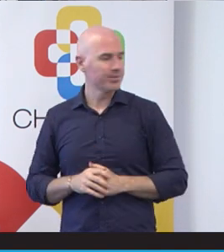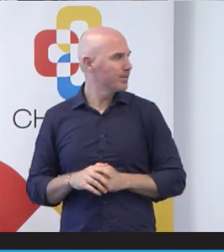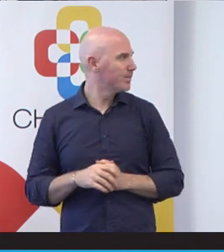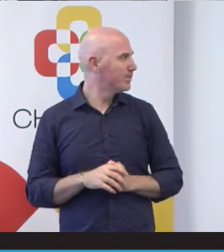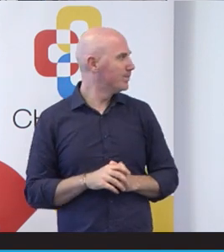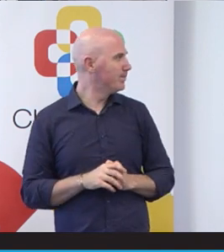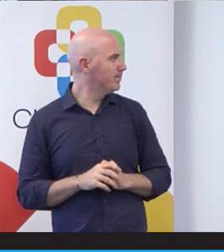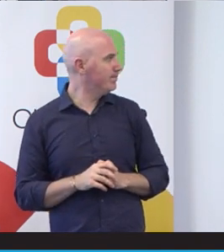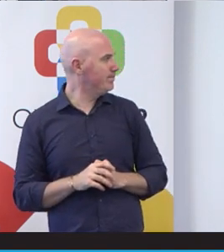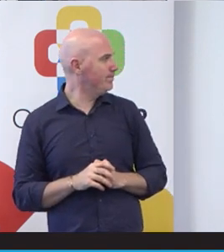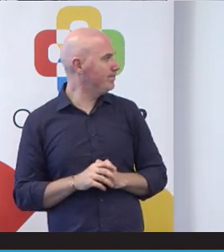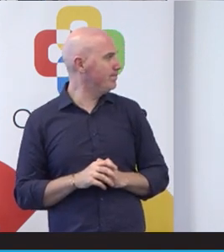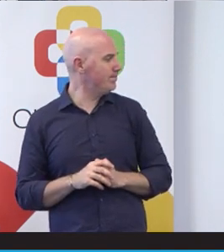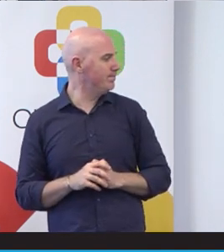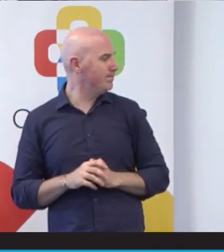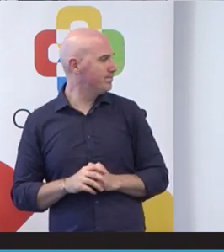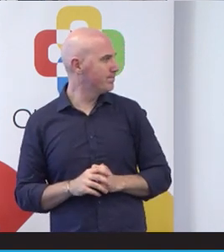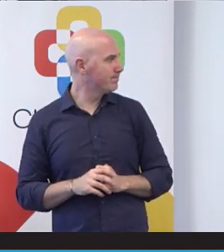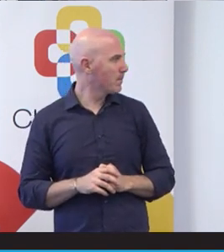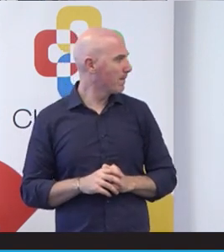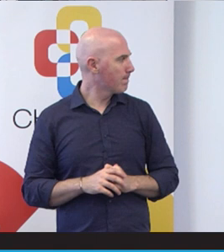And.